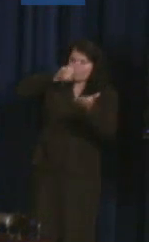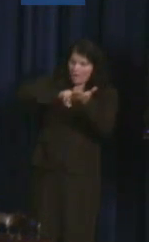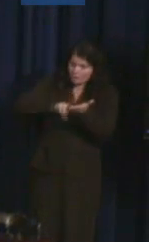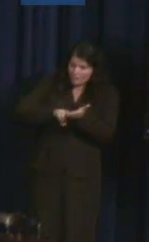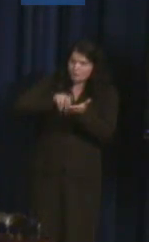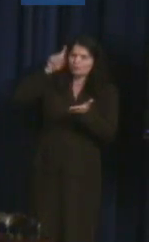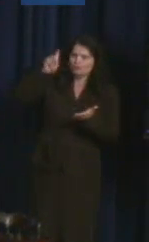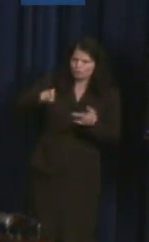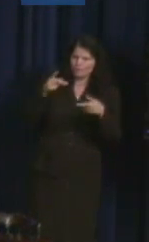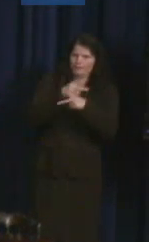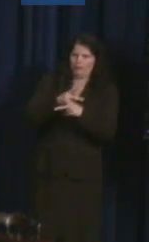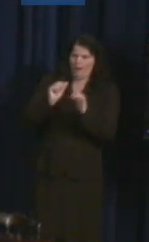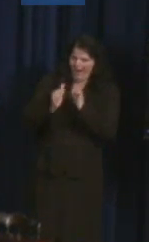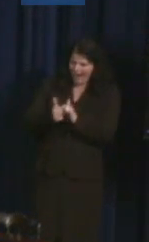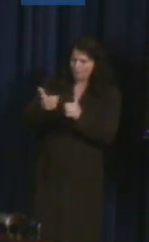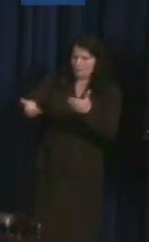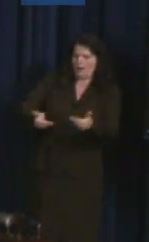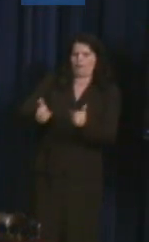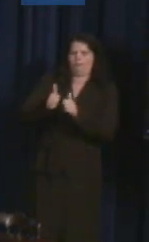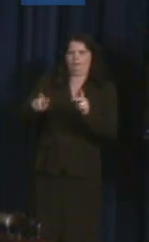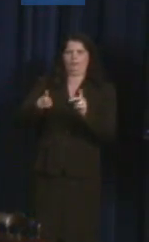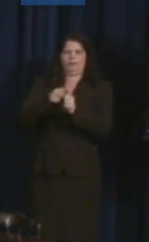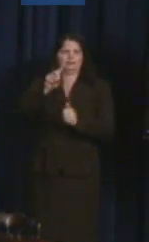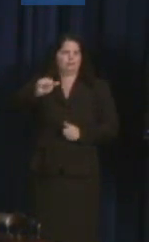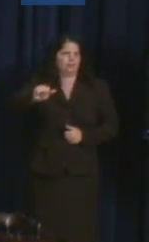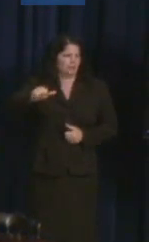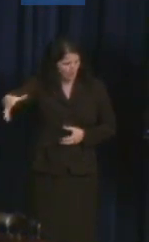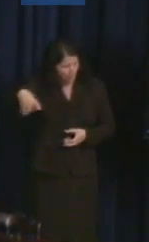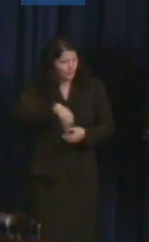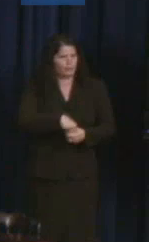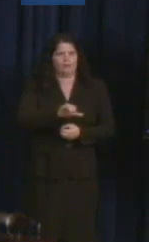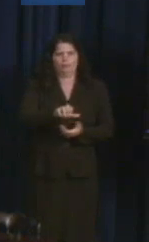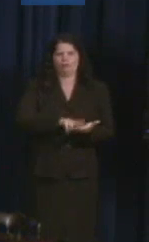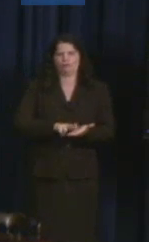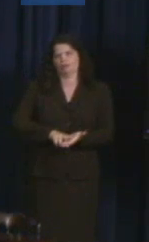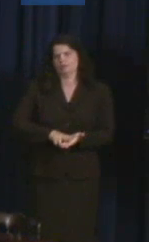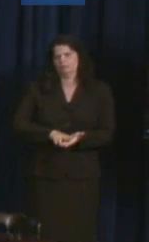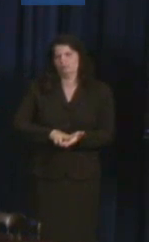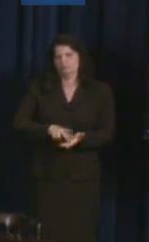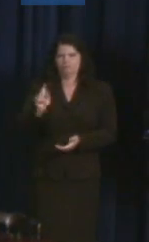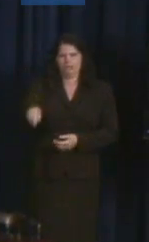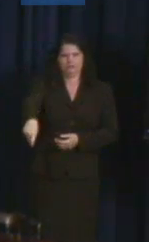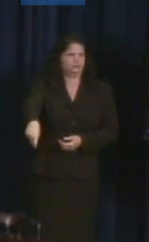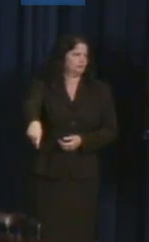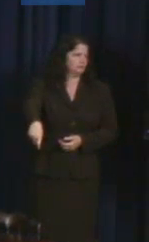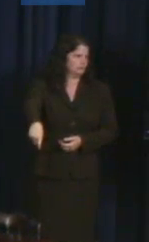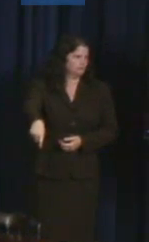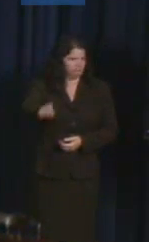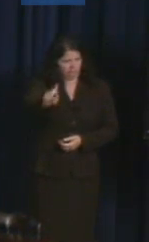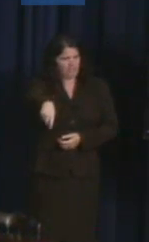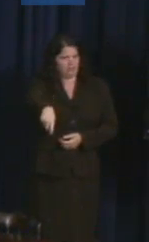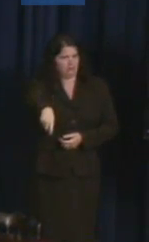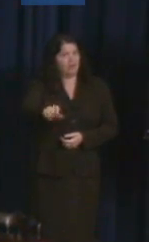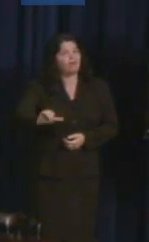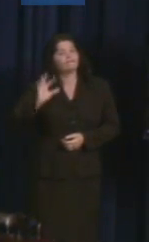retaining and promoting people with disabilities. That's the idea and we're moving forward both with respect to federal hiring, but also with respect to